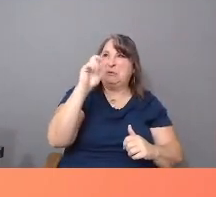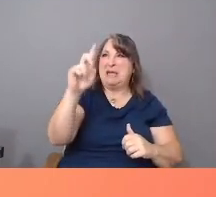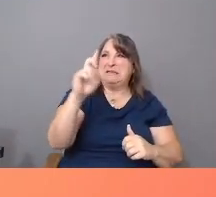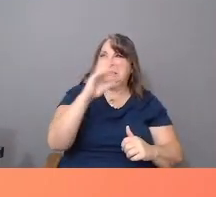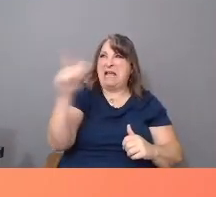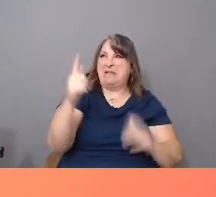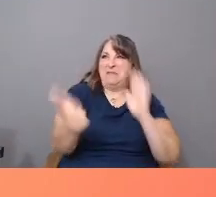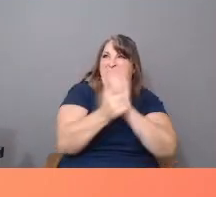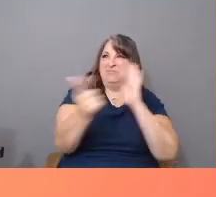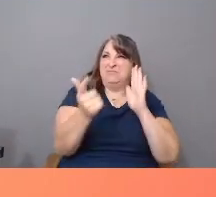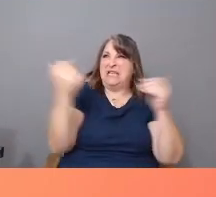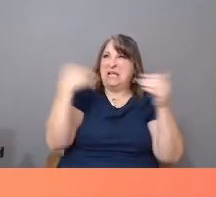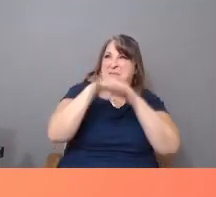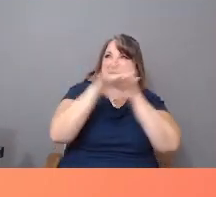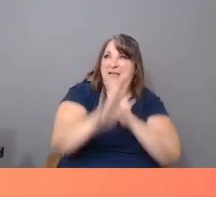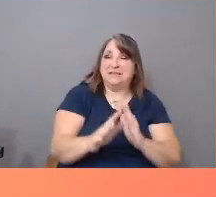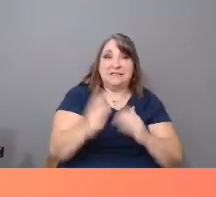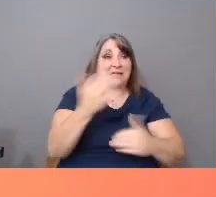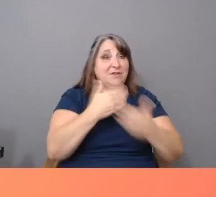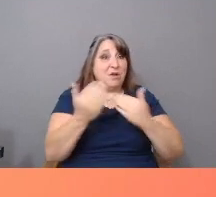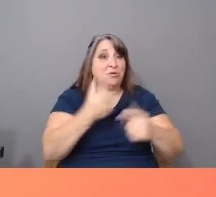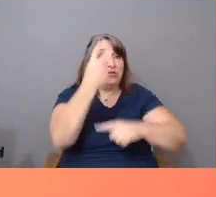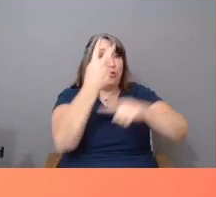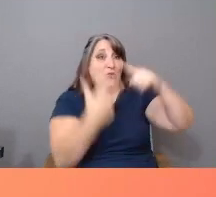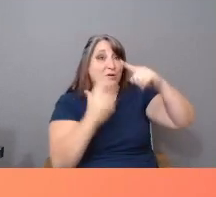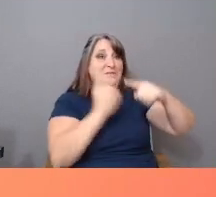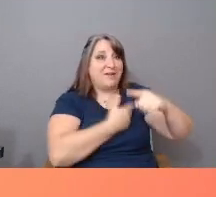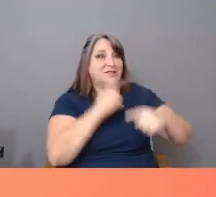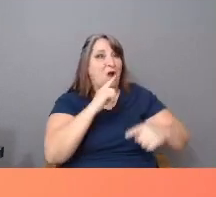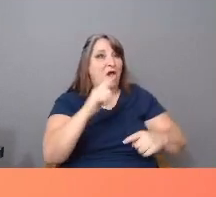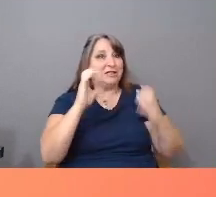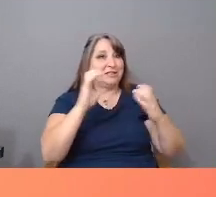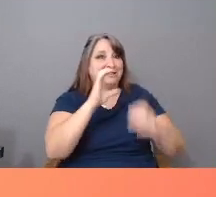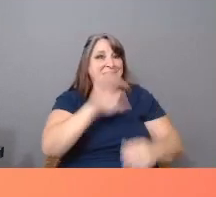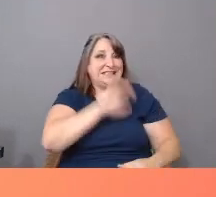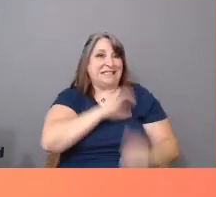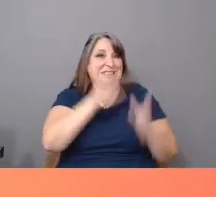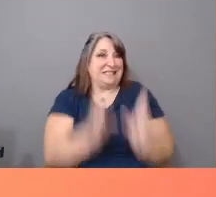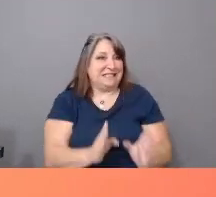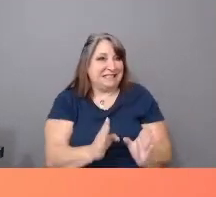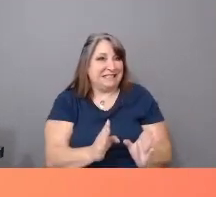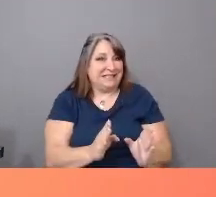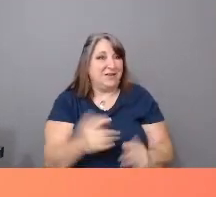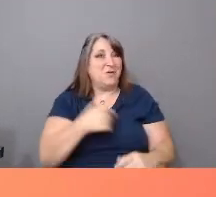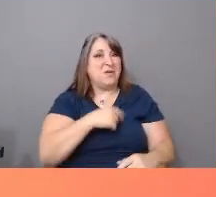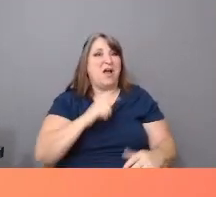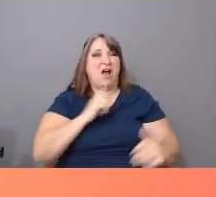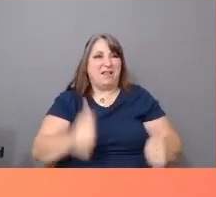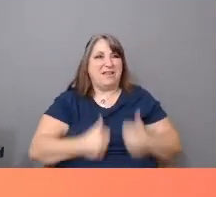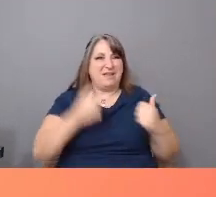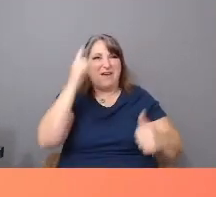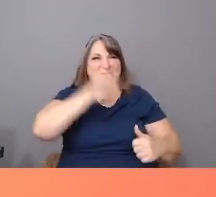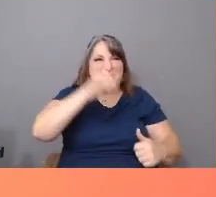not that citizenship is a virtue in and of itself. We are living a false media narrative that Latinx have not